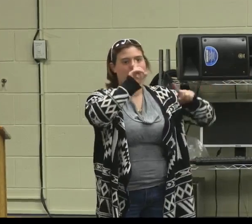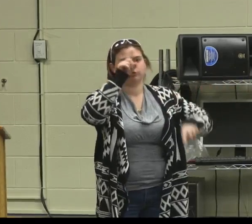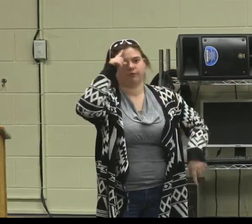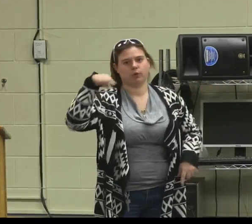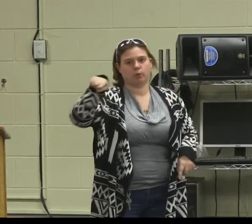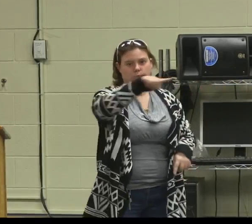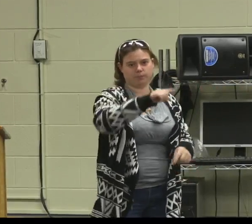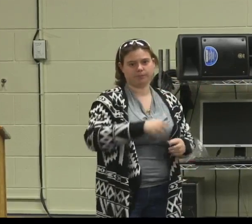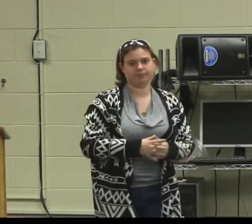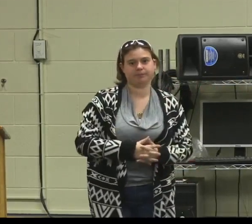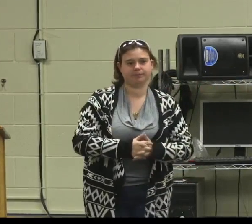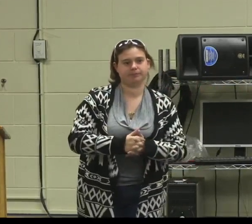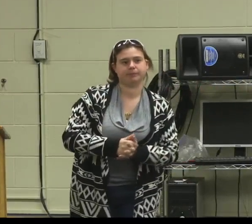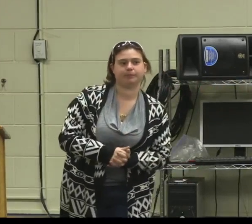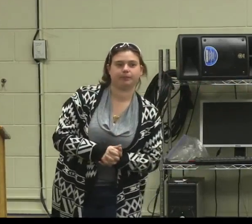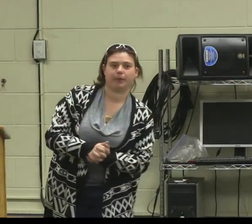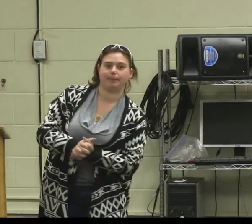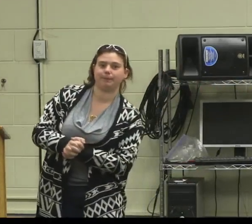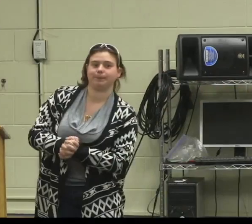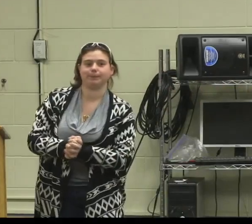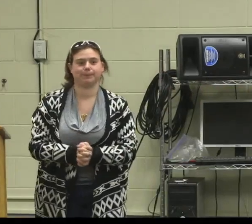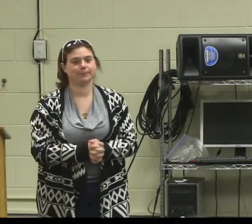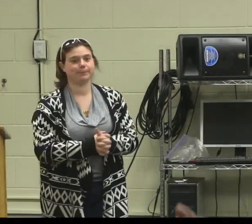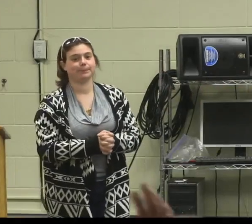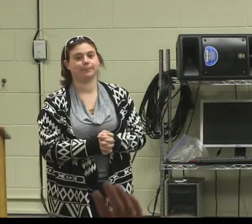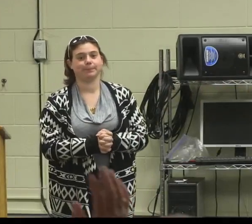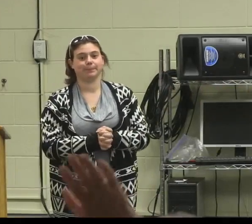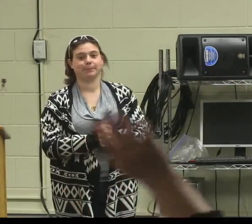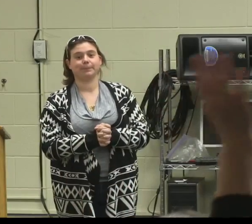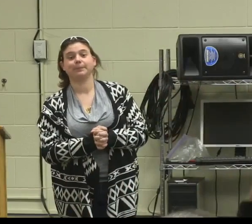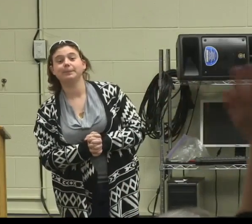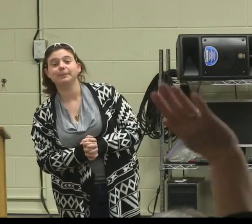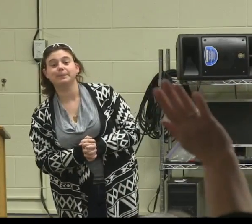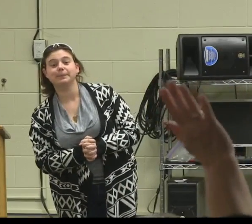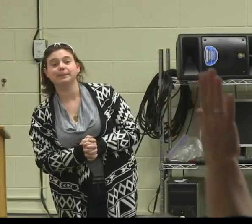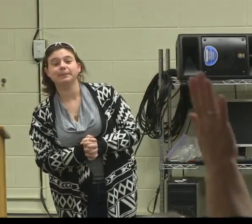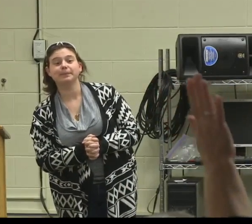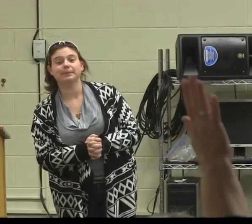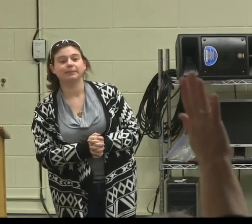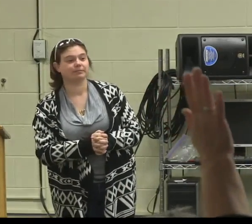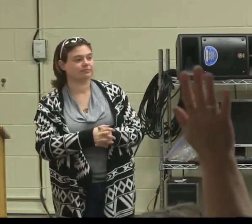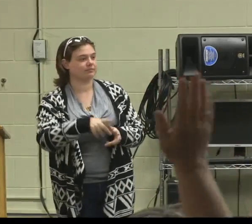Each of the parents will have an answer for you.